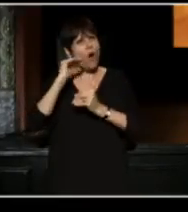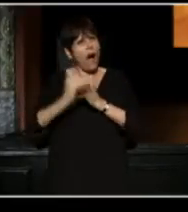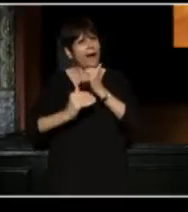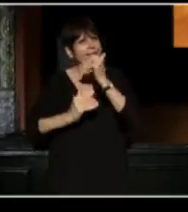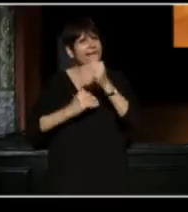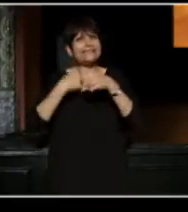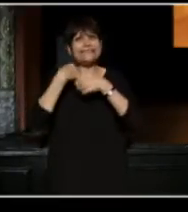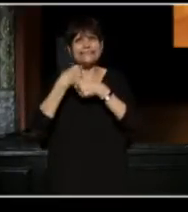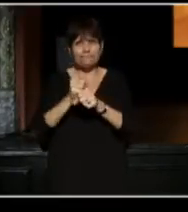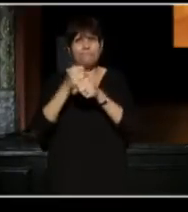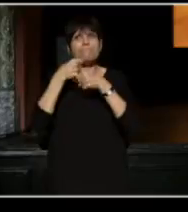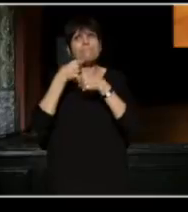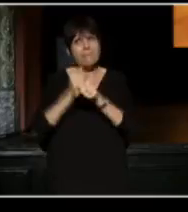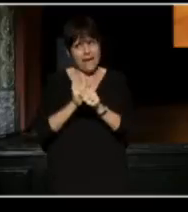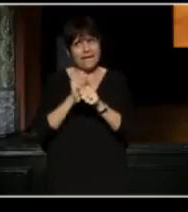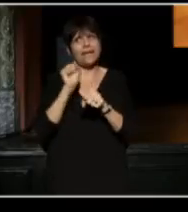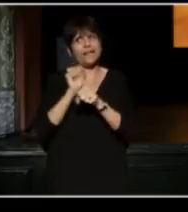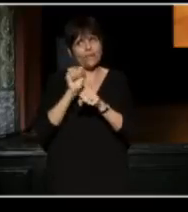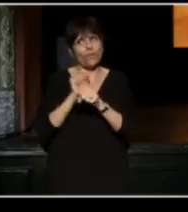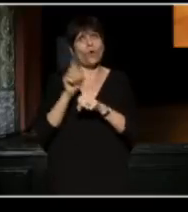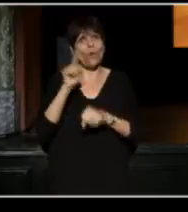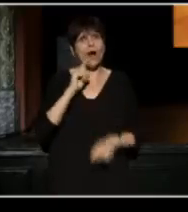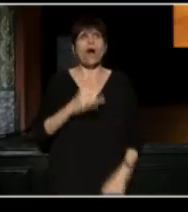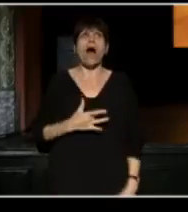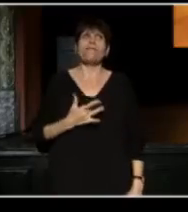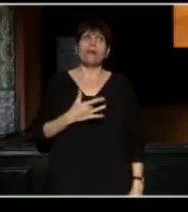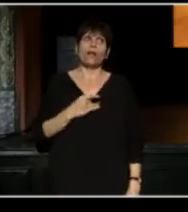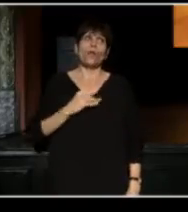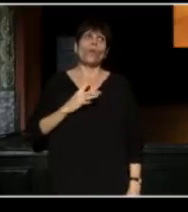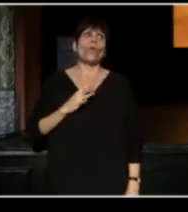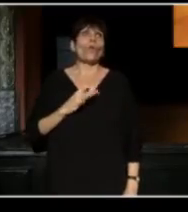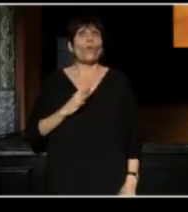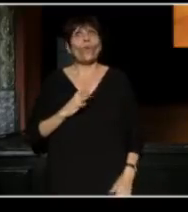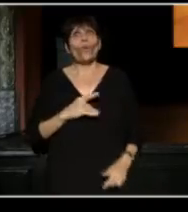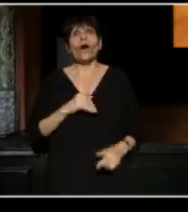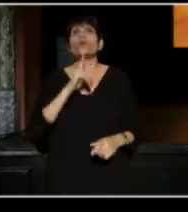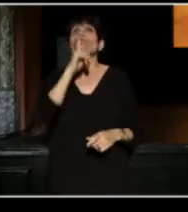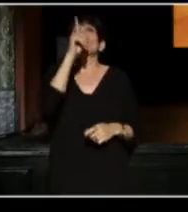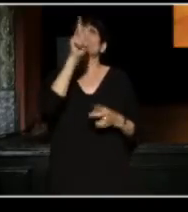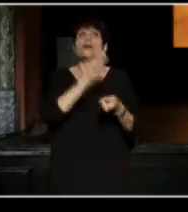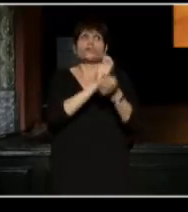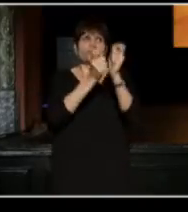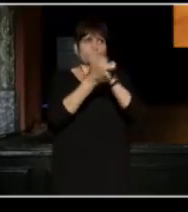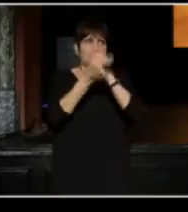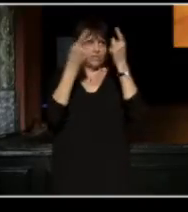where the fire burns brightly for me. And where true changing vision comes to life.